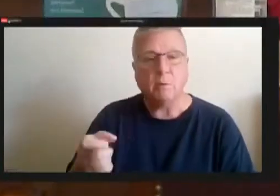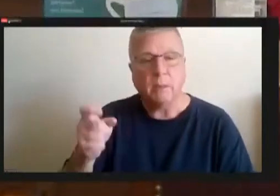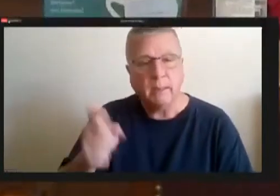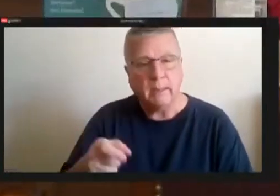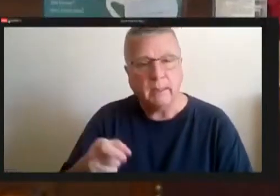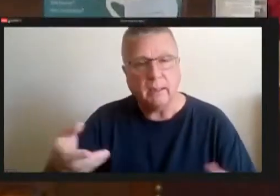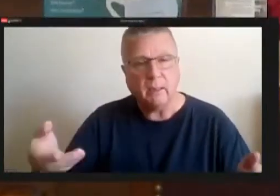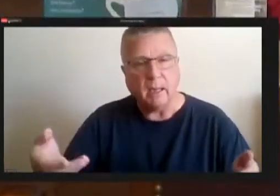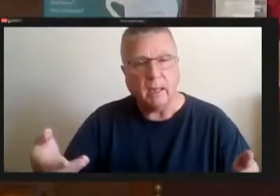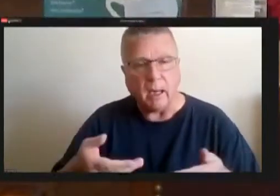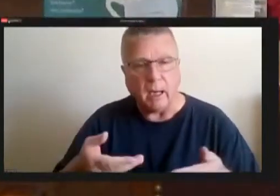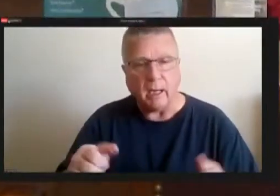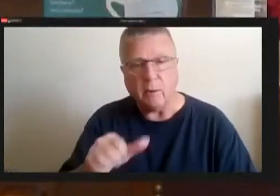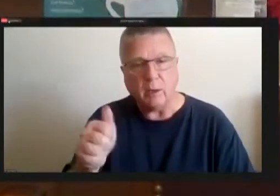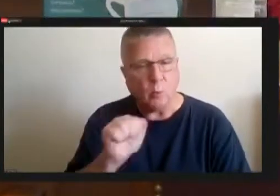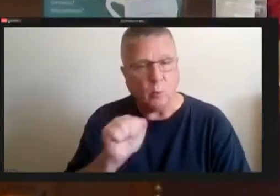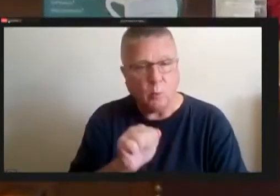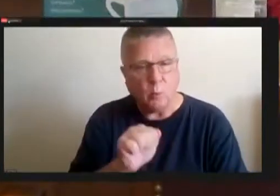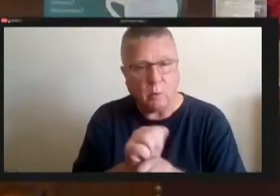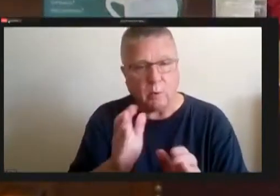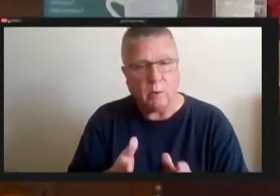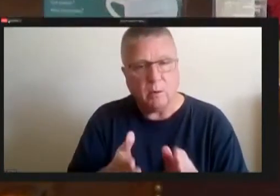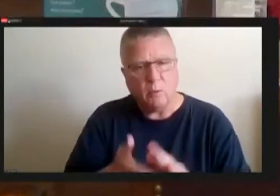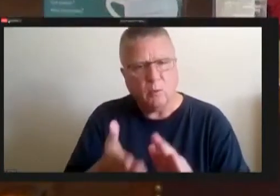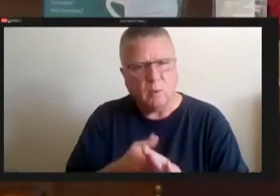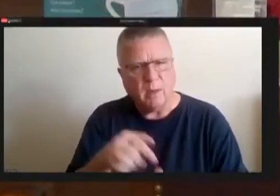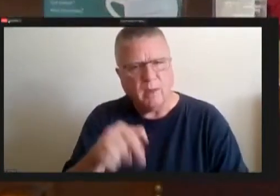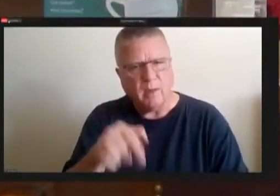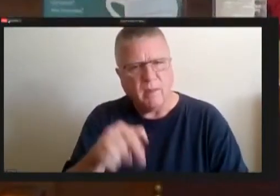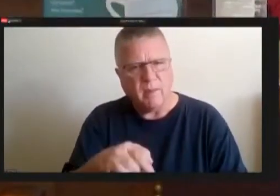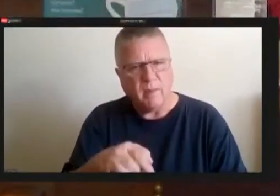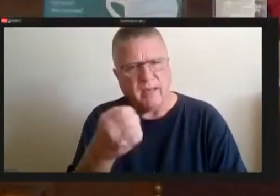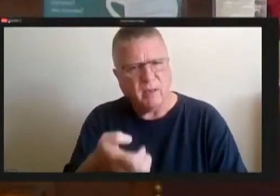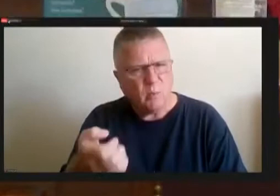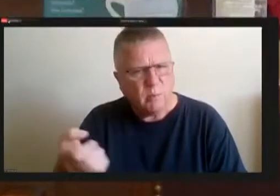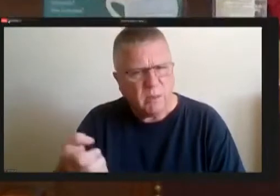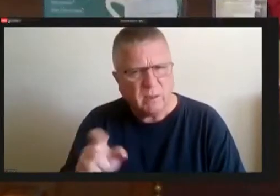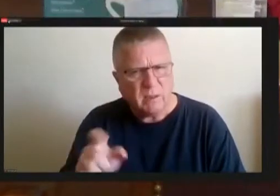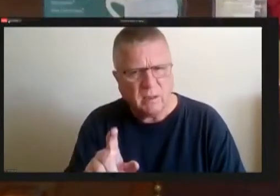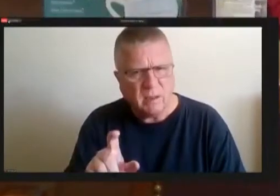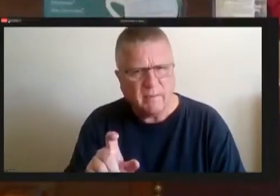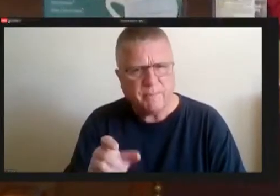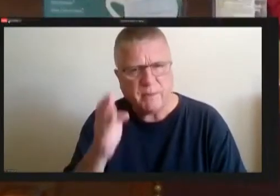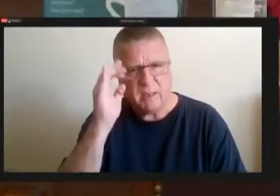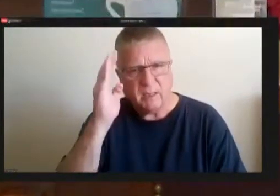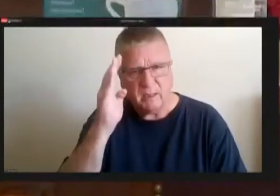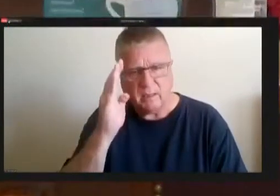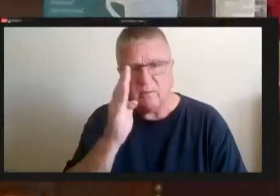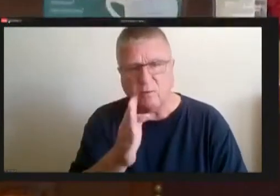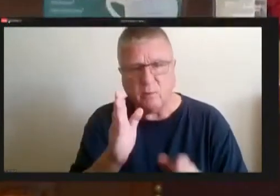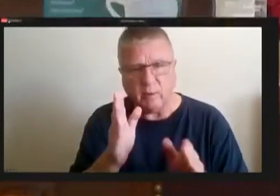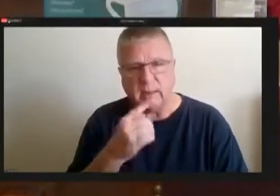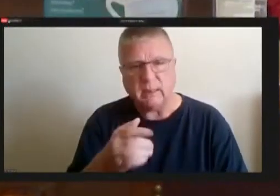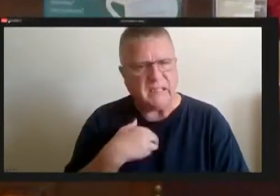worker to run the piece of equipment, I guess I the if the doctor said that he has this stuff to do it. I'm willing to hold them accountable.